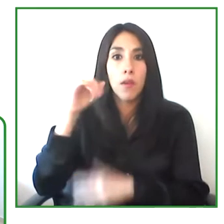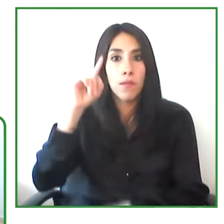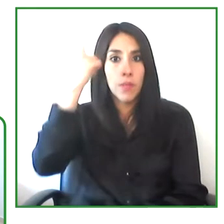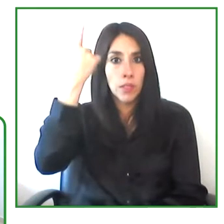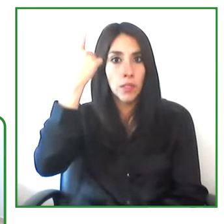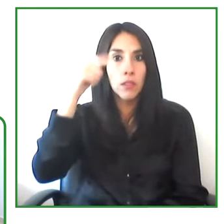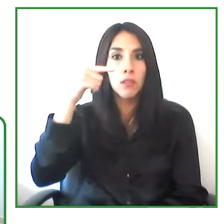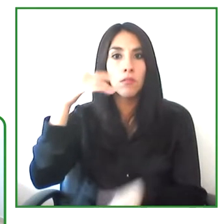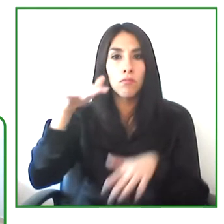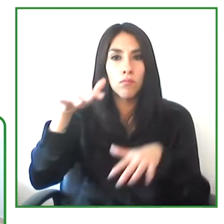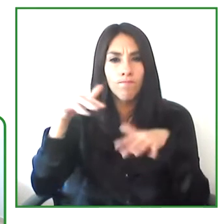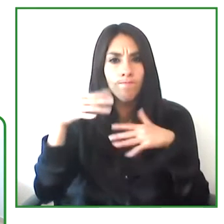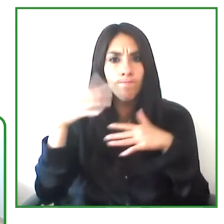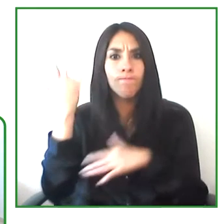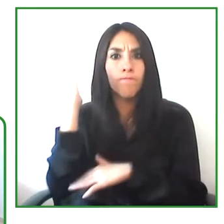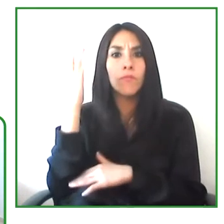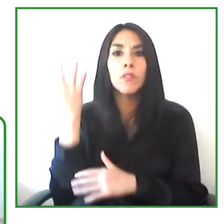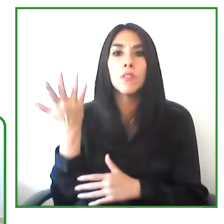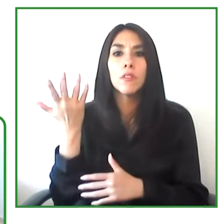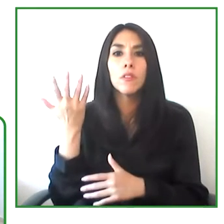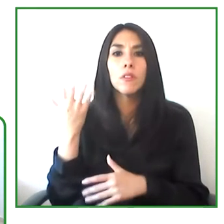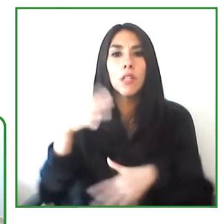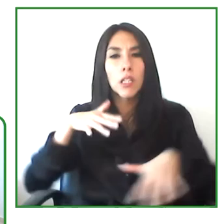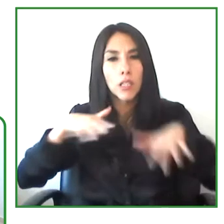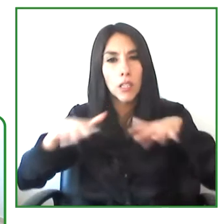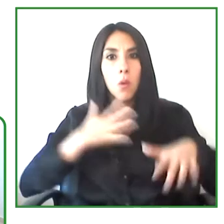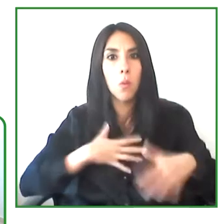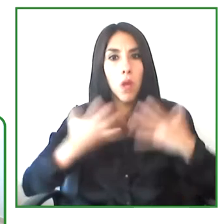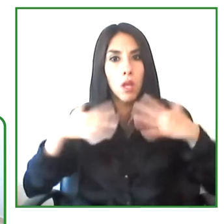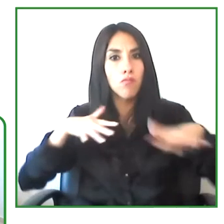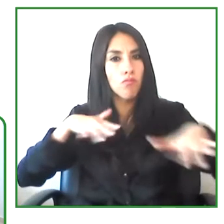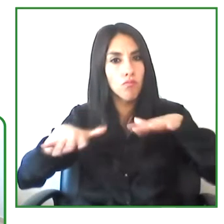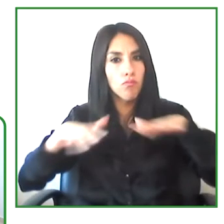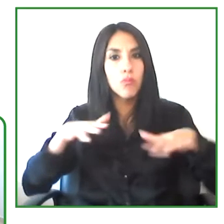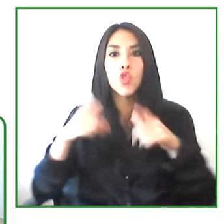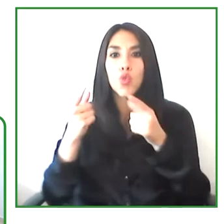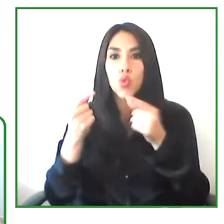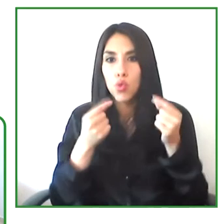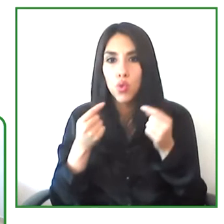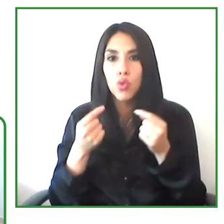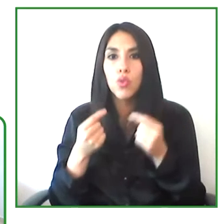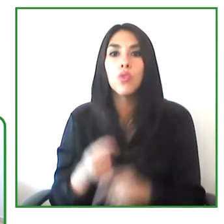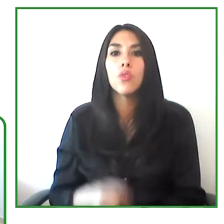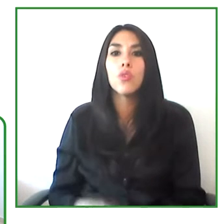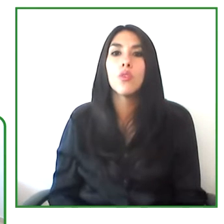Can also access similar services and they can take possession of them